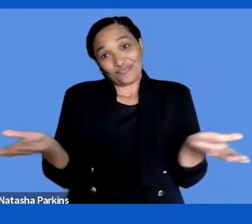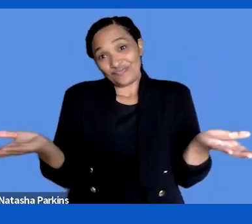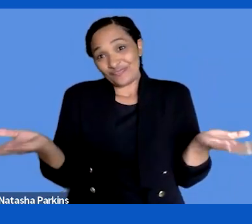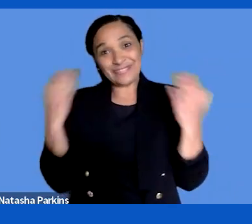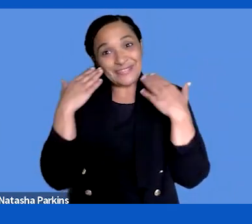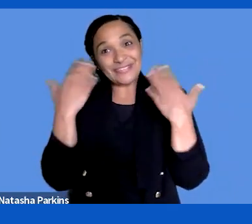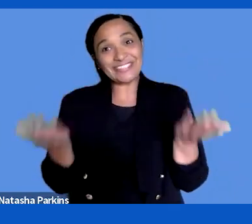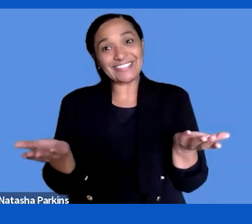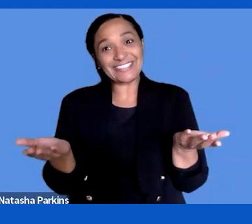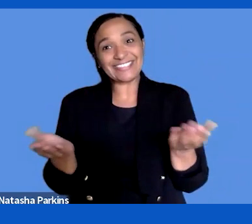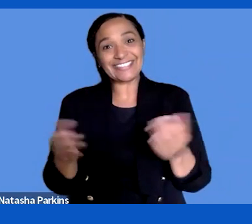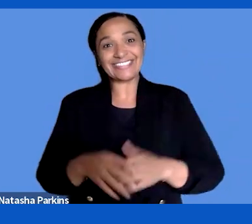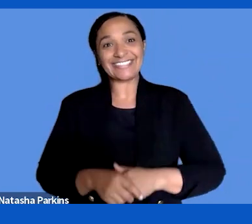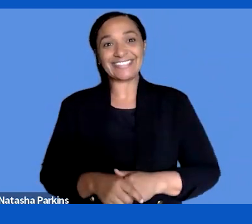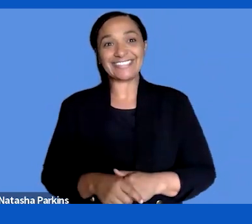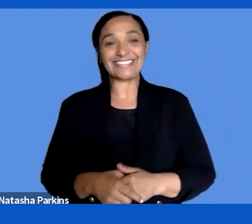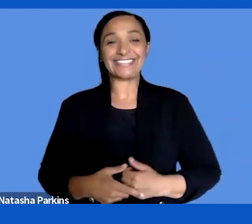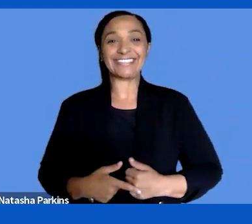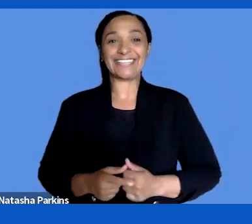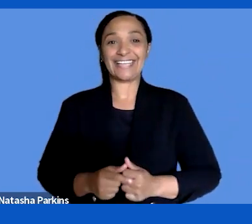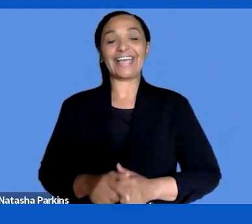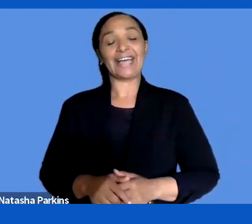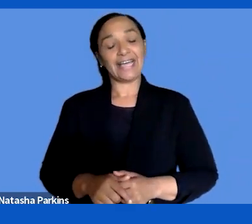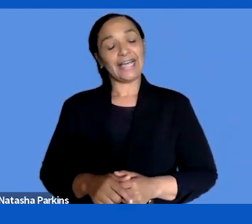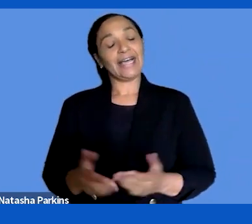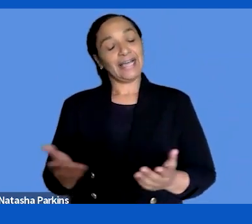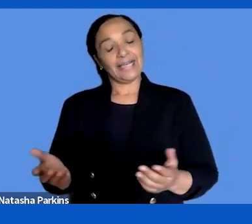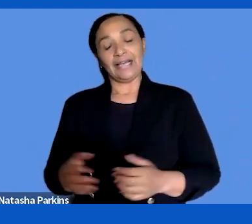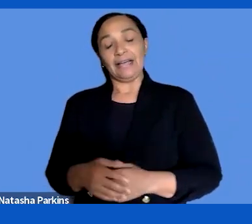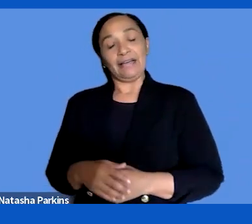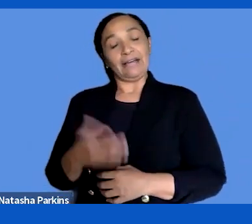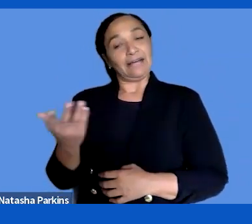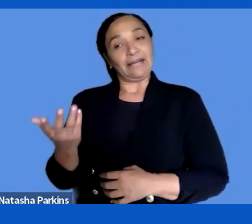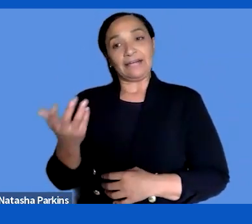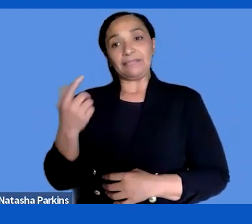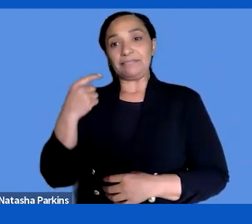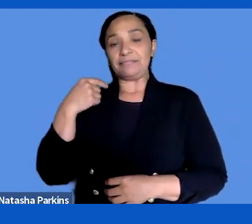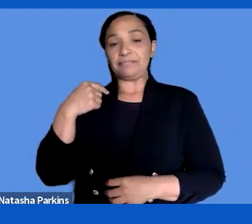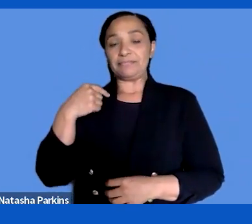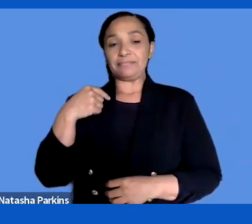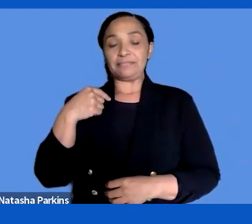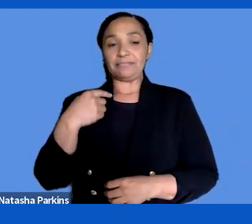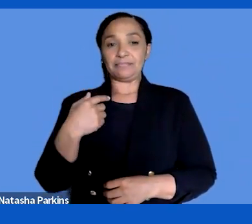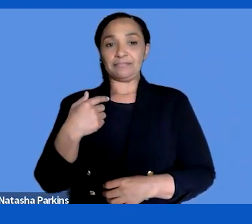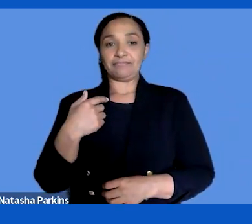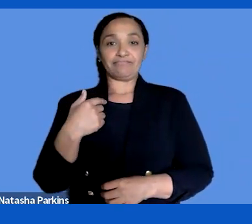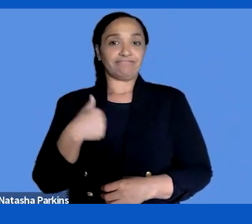understand it better, I guess? >> SARA RYDIN: Yeah. I know that